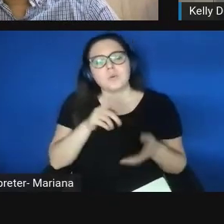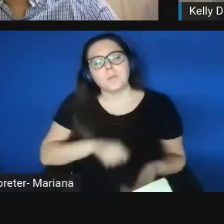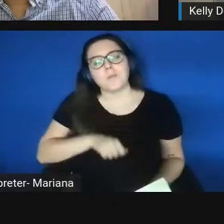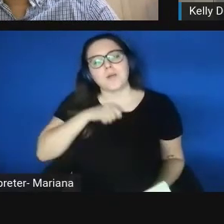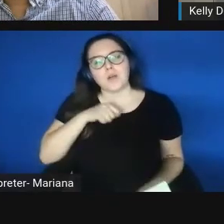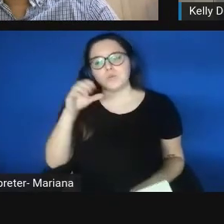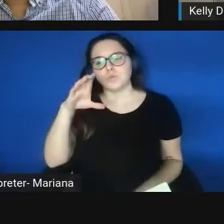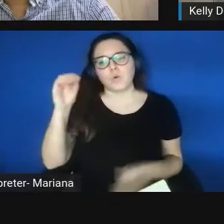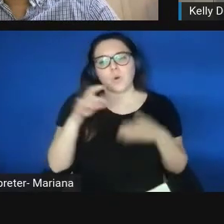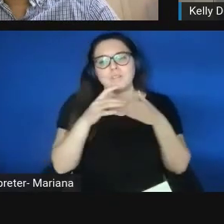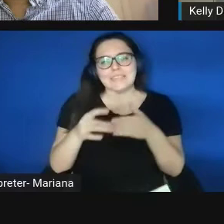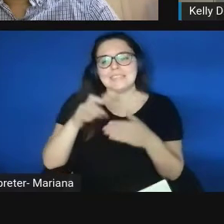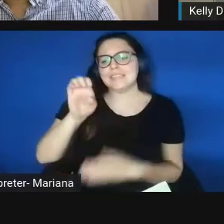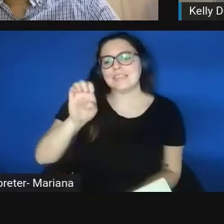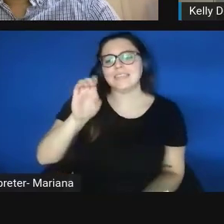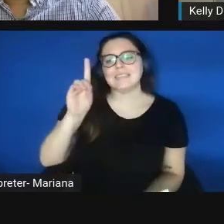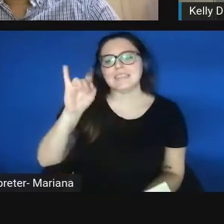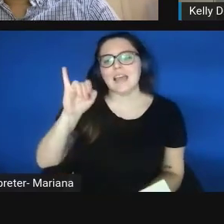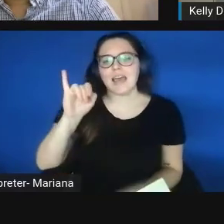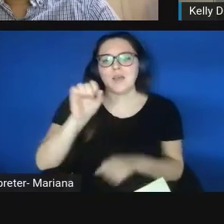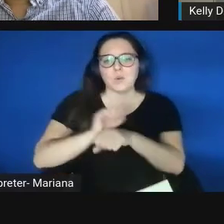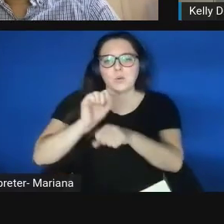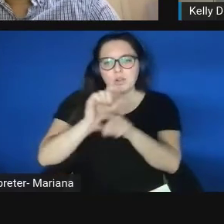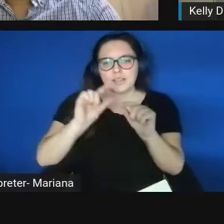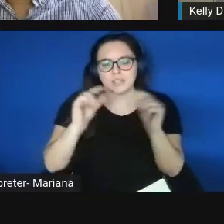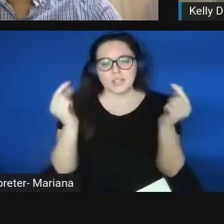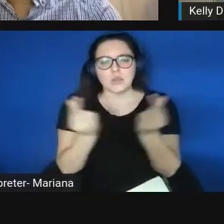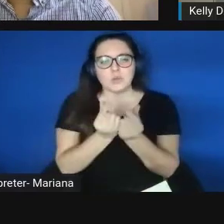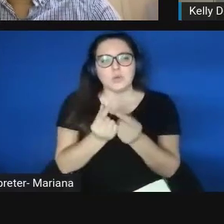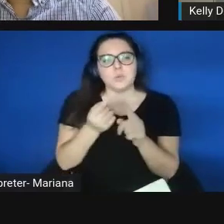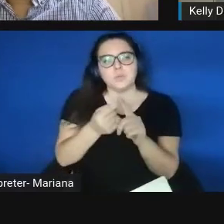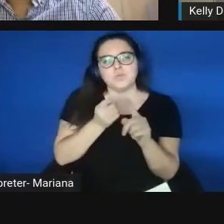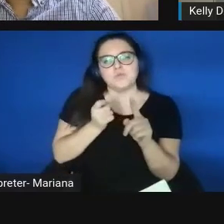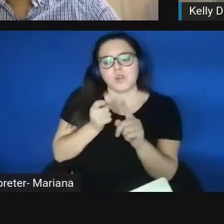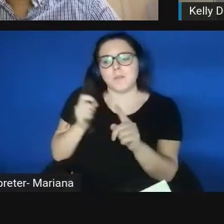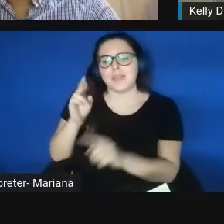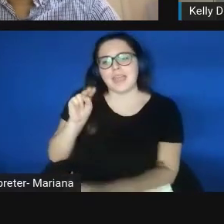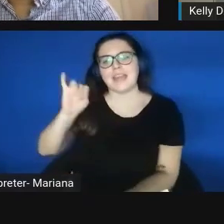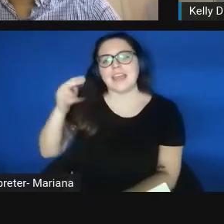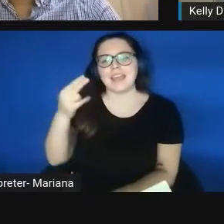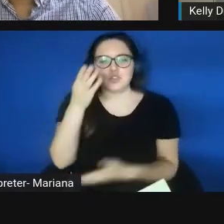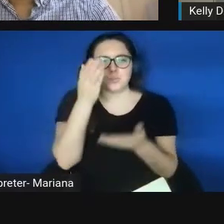working group on behalf of the NIH proof-of-concept network in partnership